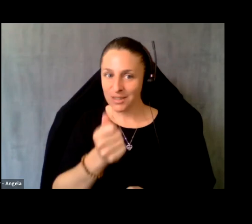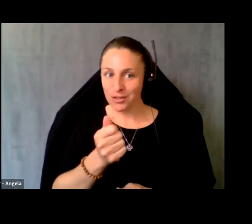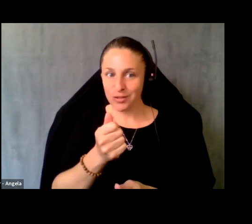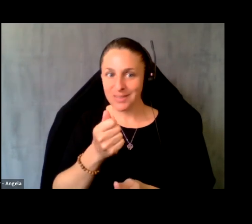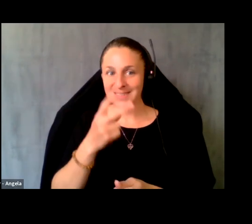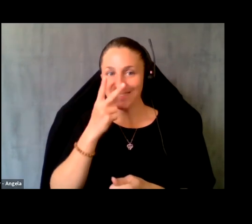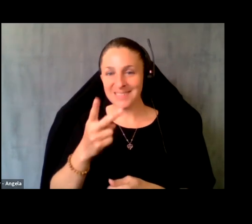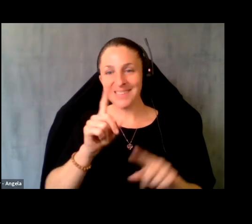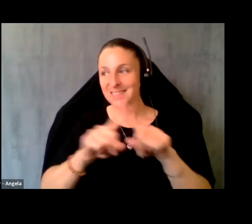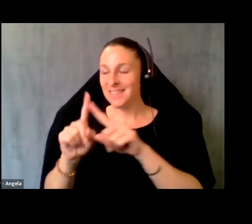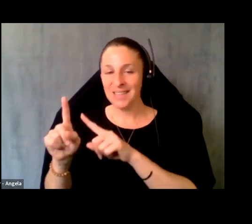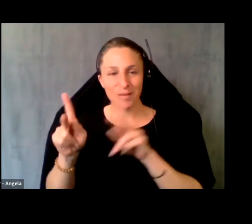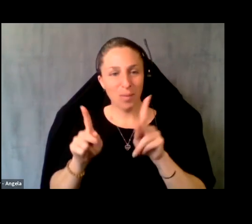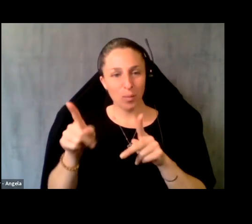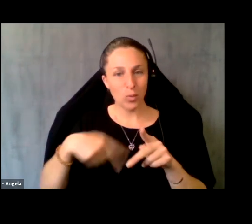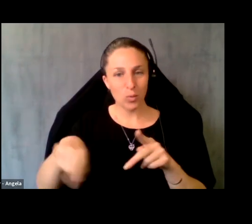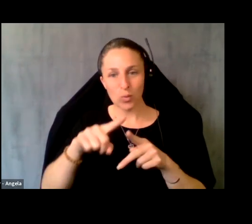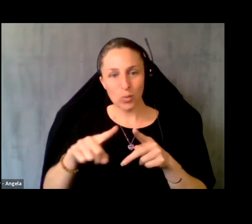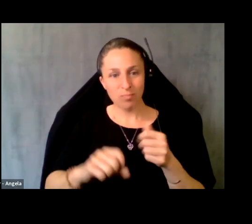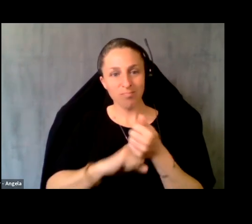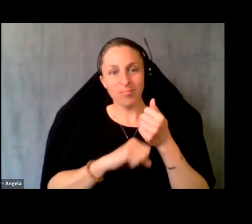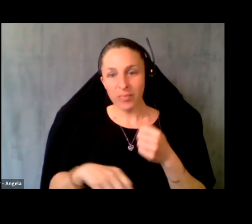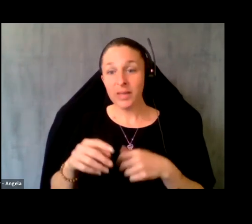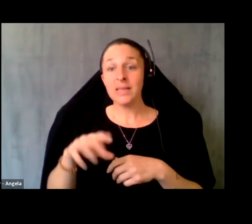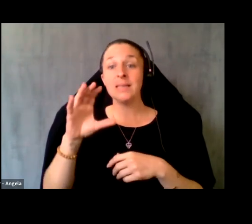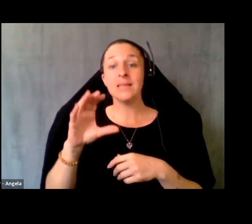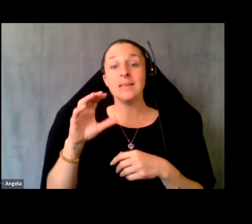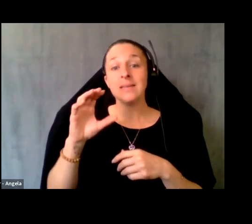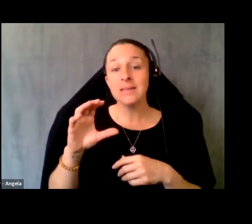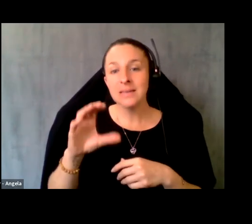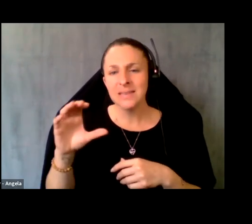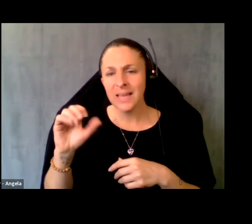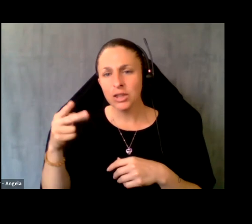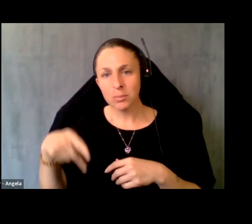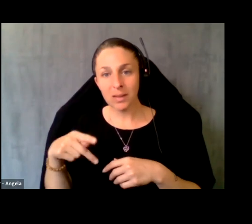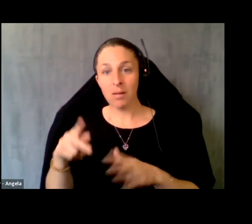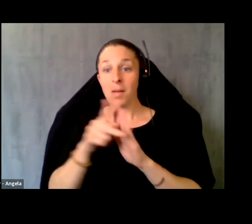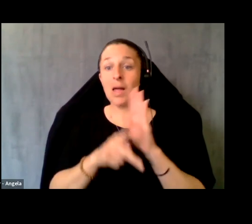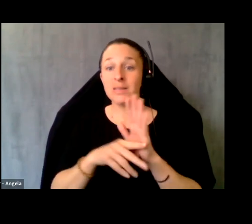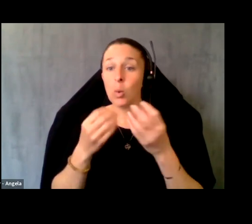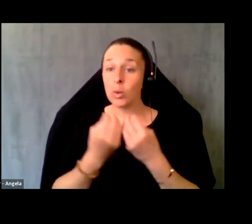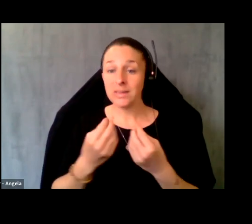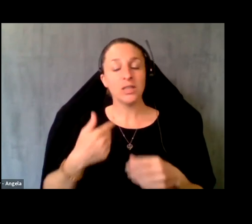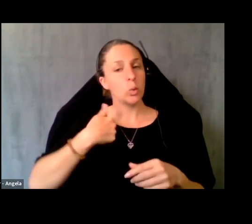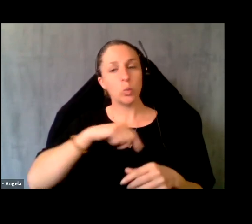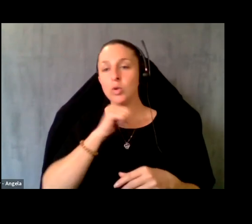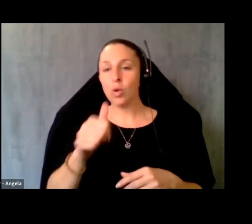represent and CTHP As a policy organization. We Don't necessarily represent a particular